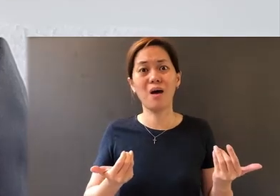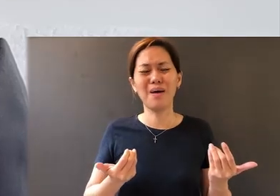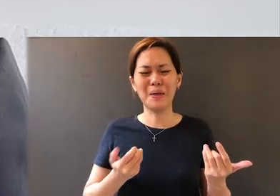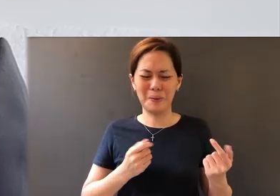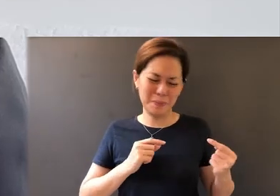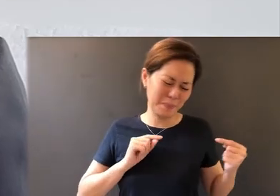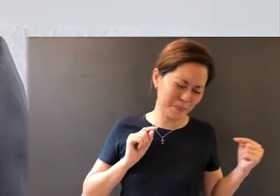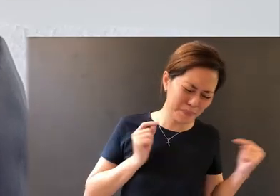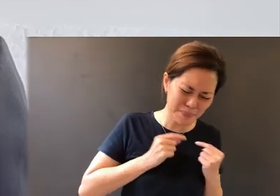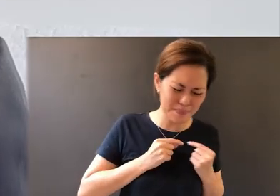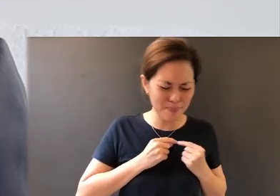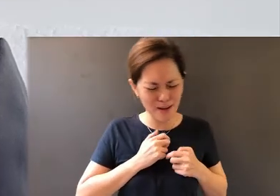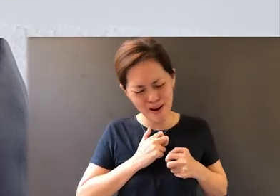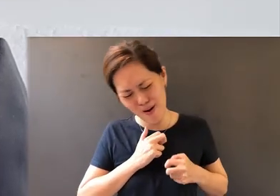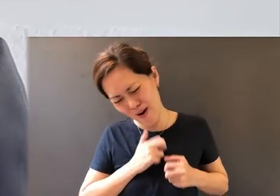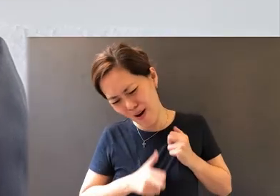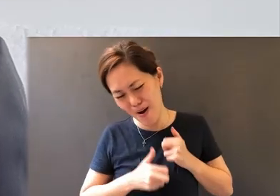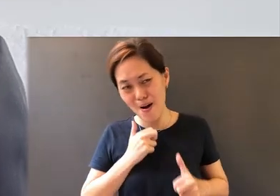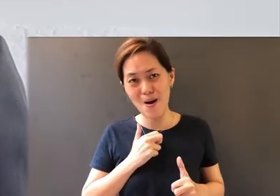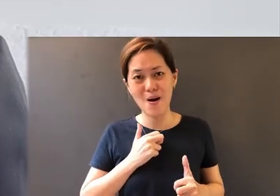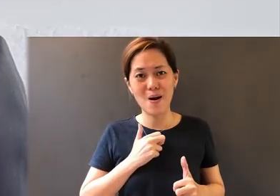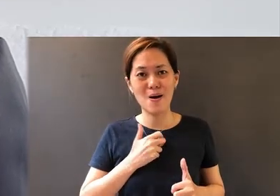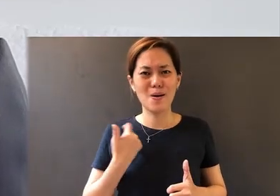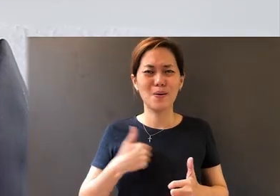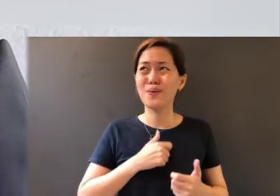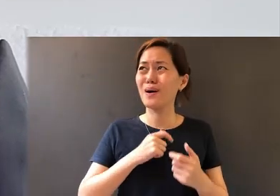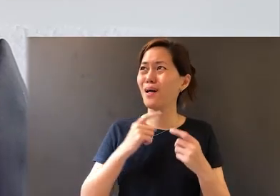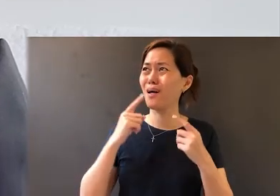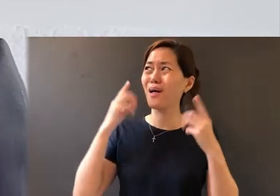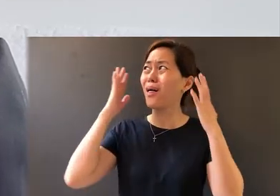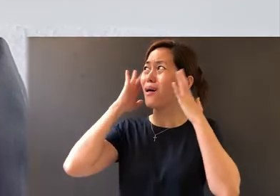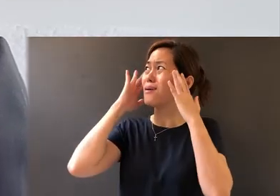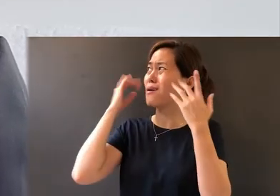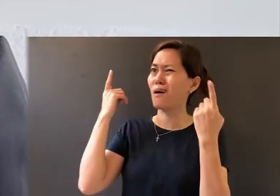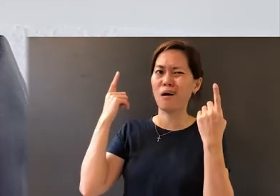painful, it is difficult - we are perplexed.